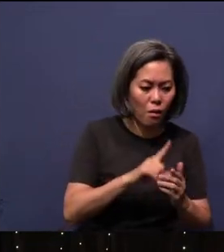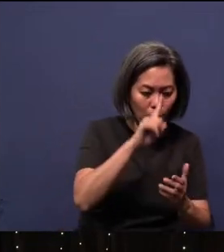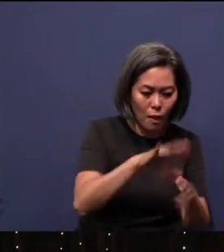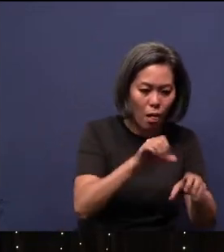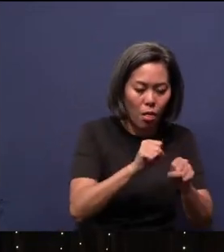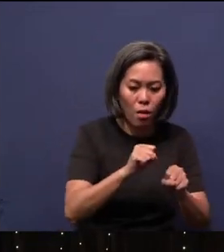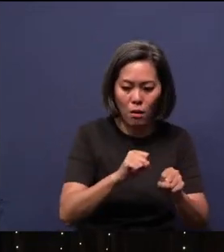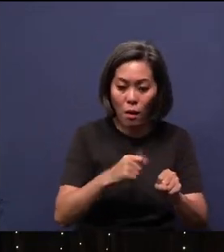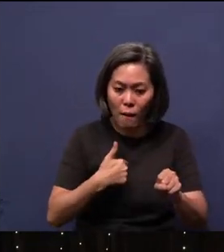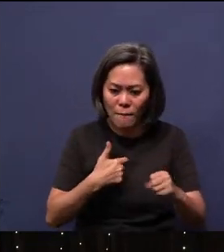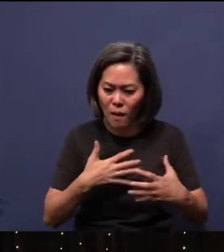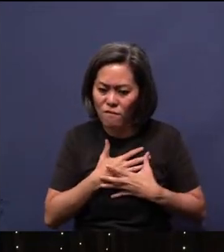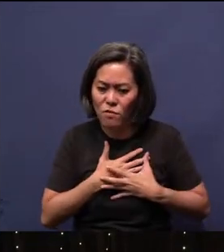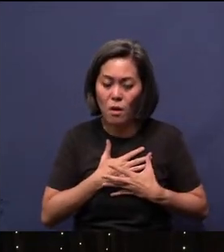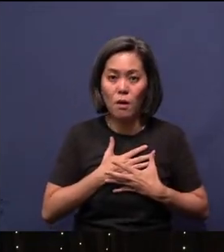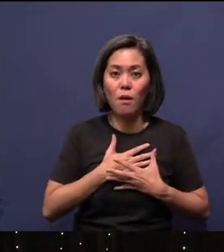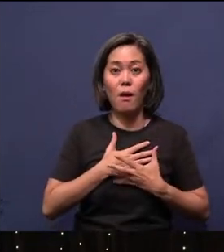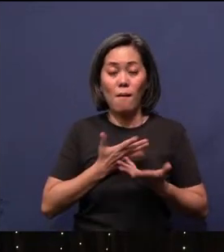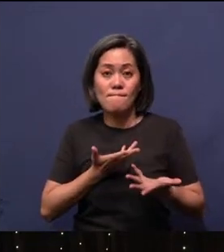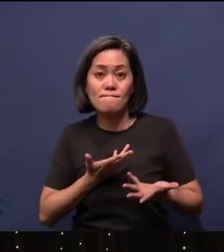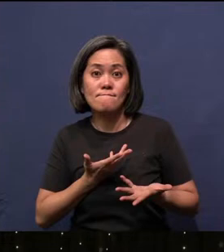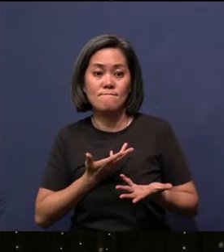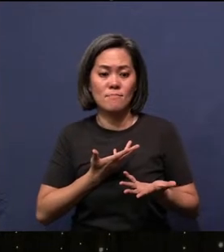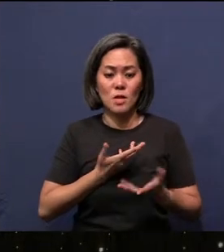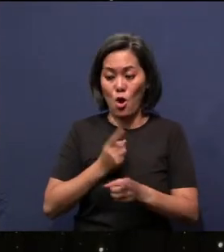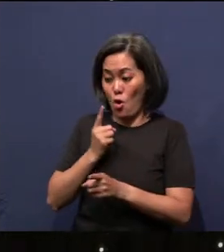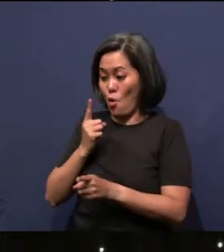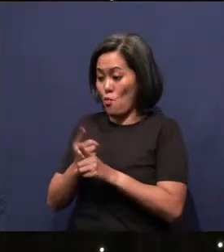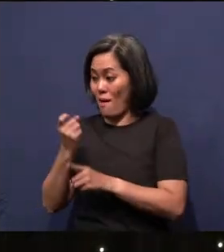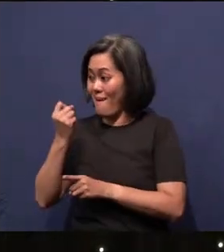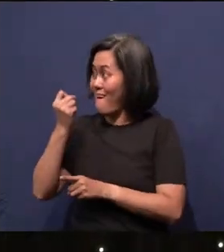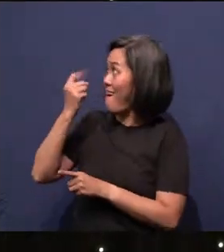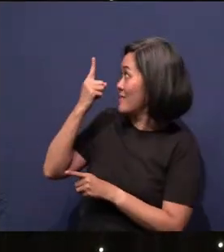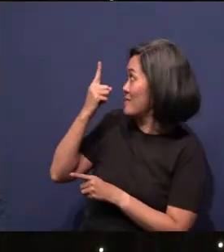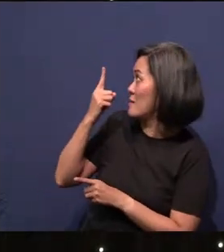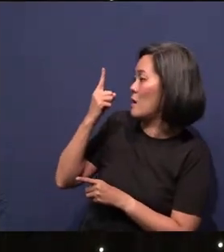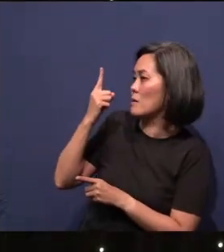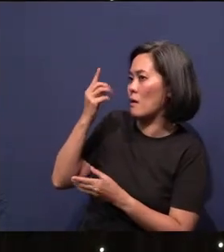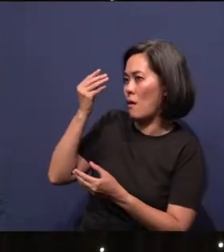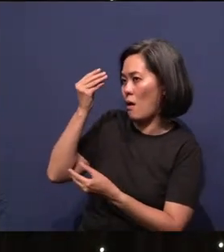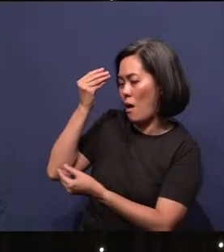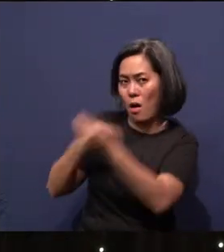I'm so afraid that I replace a right understanding of God with what I fear. I'm so